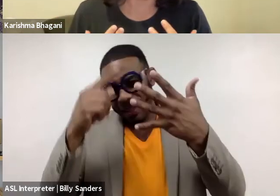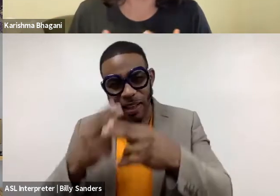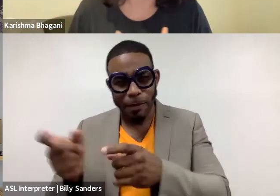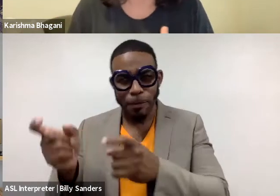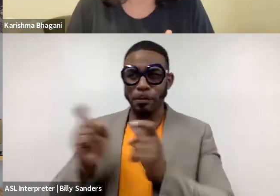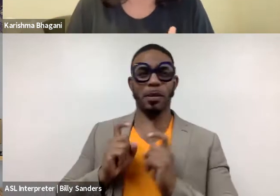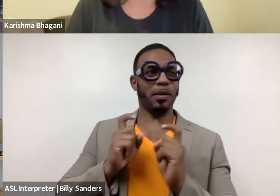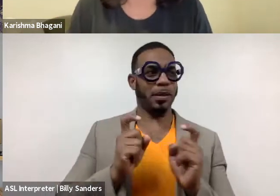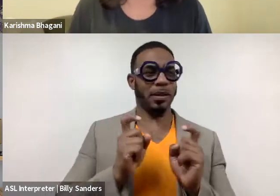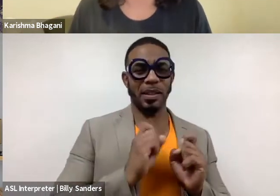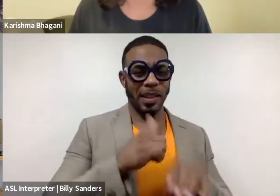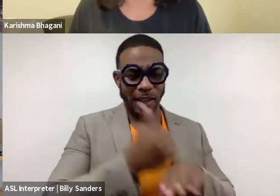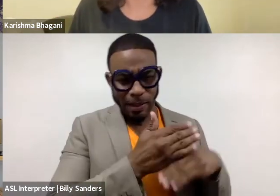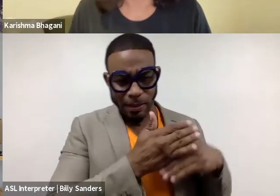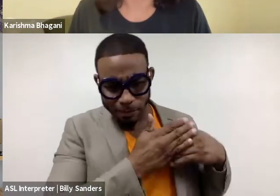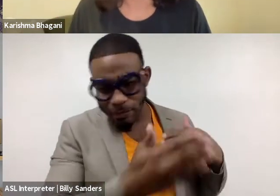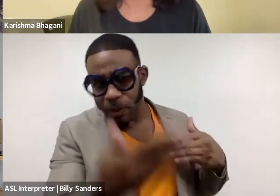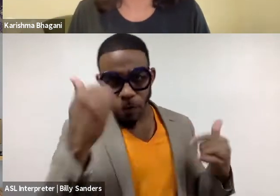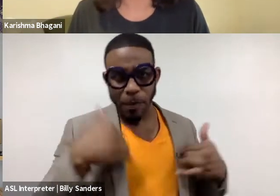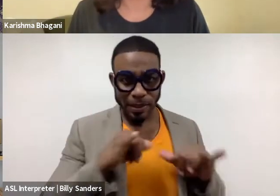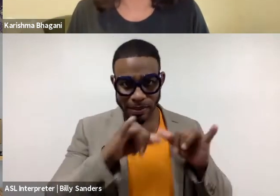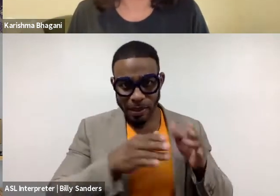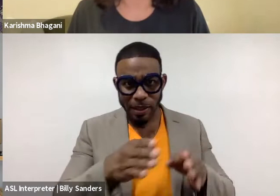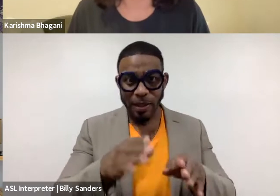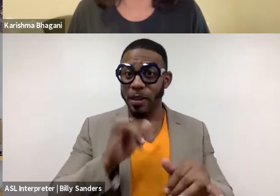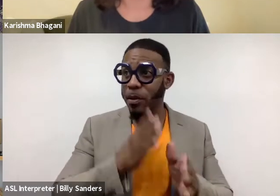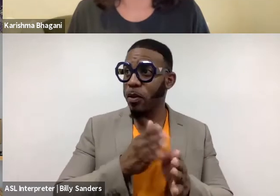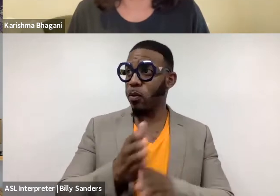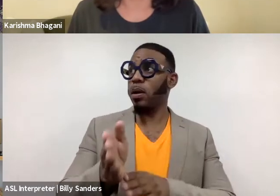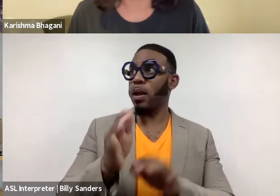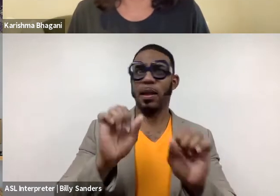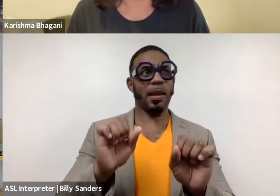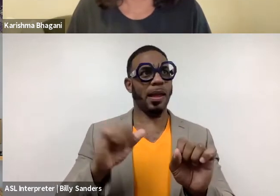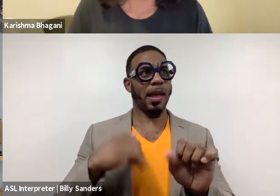That have laid and paved the path for me to say, "Yeah, this can be a career, and this is something I want to do."